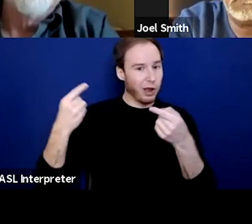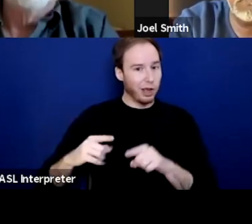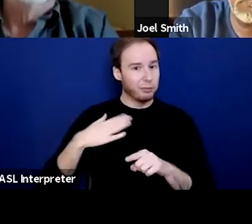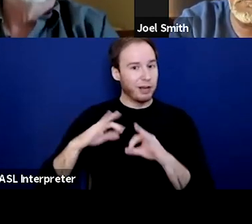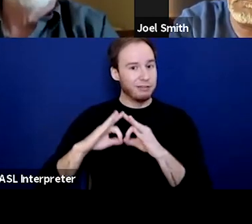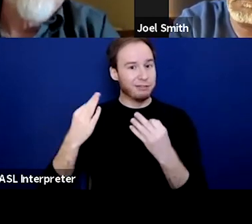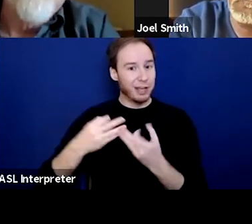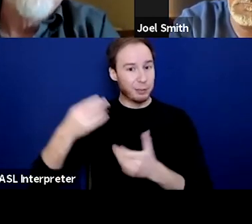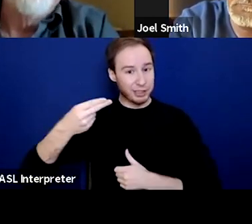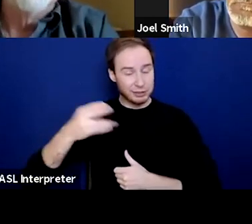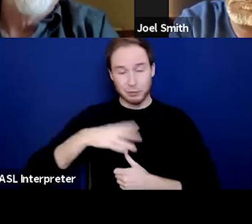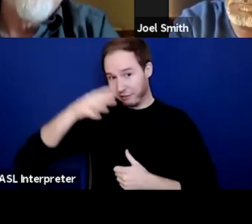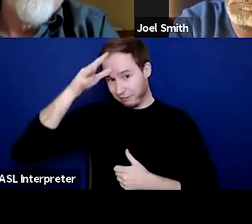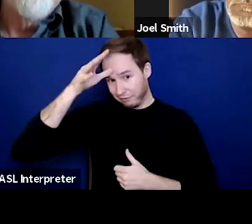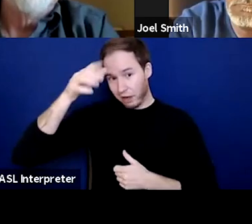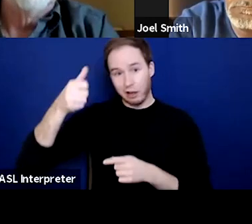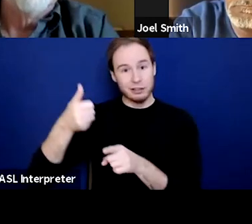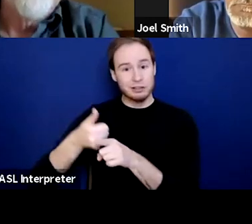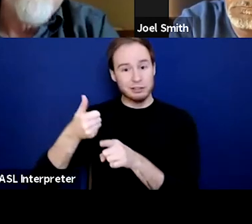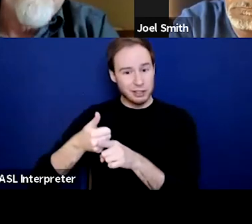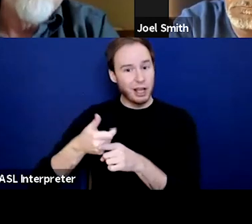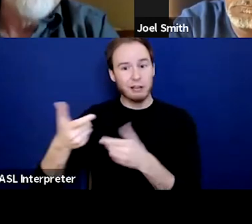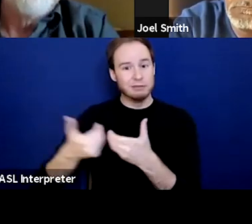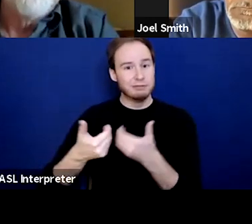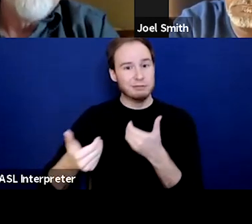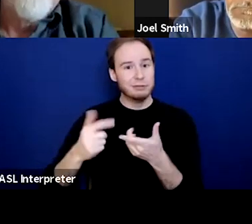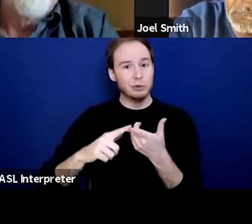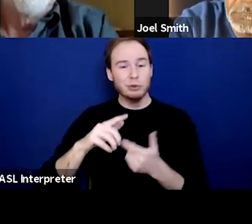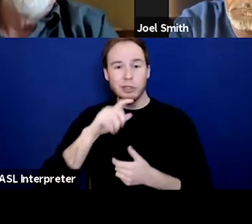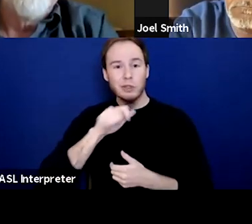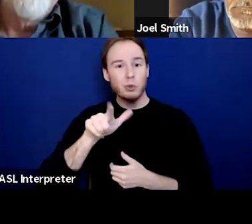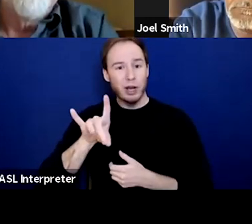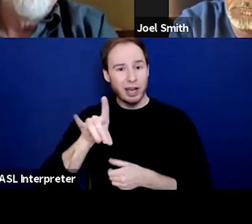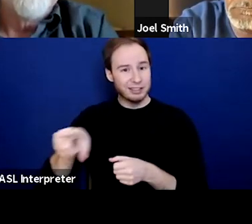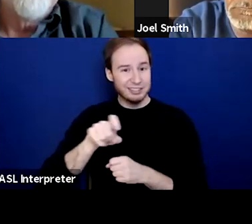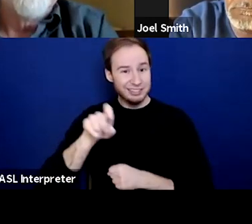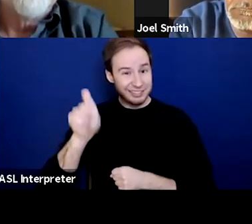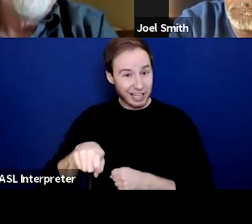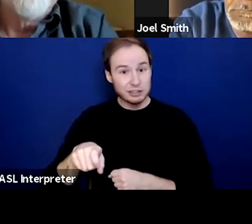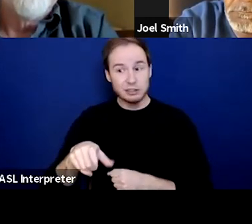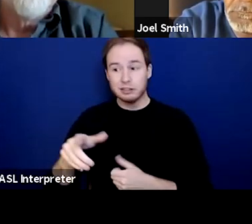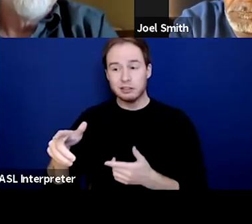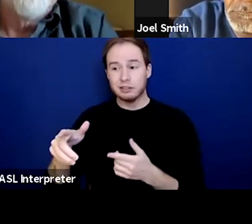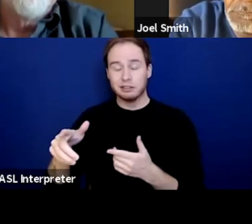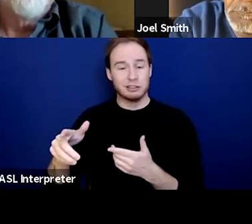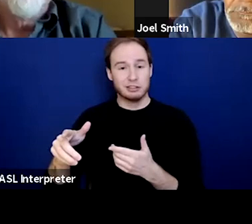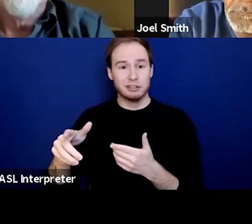My father was segregated until he was 28 years old in Texas. And he answered his trauma with a drink.